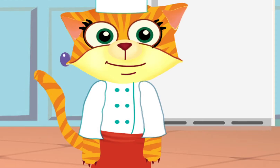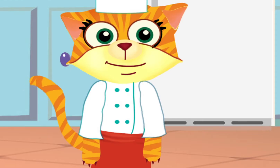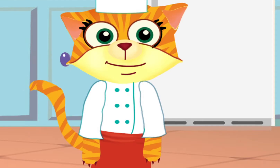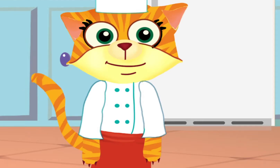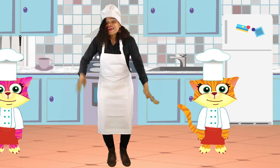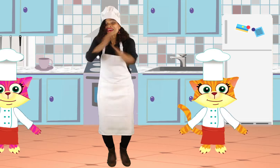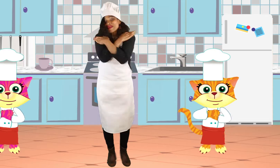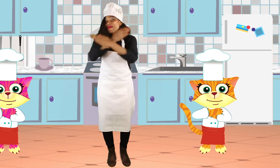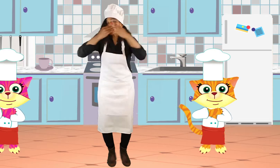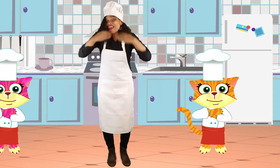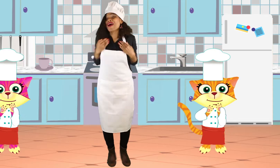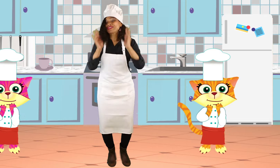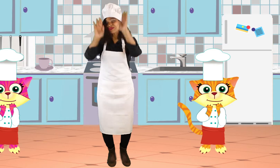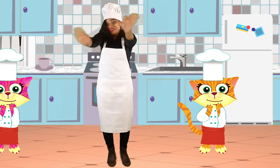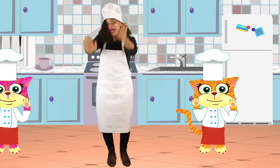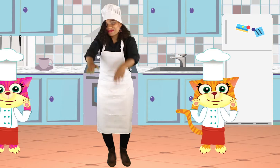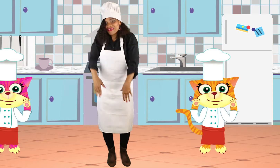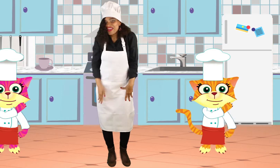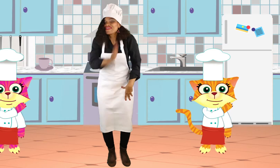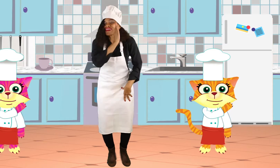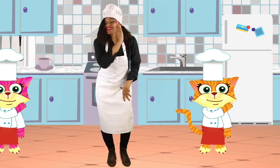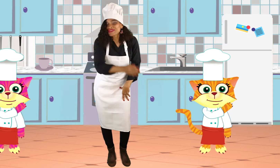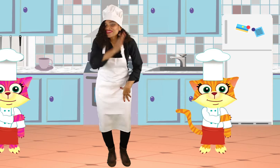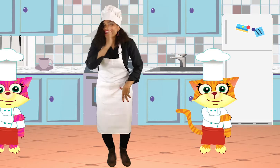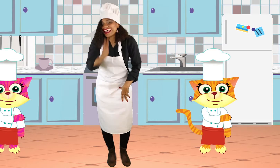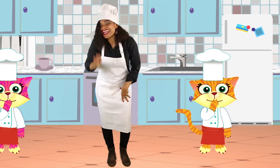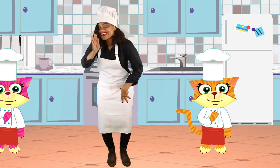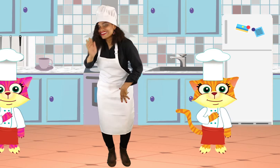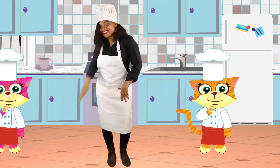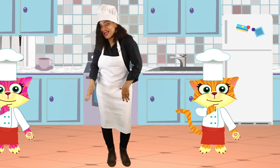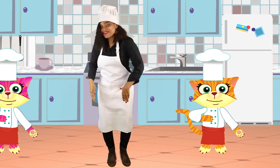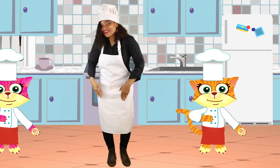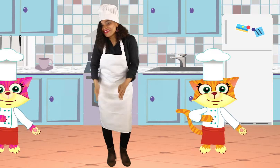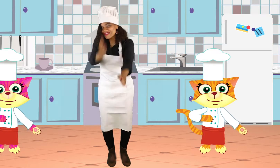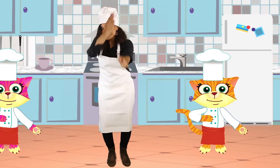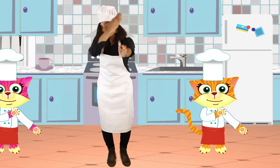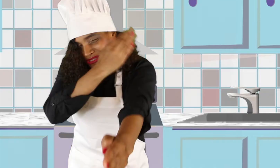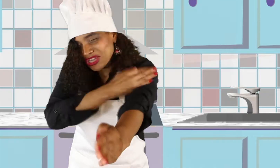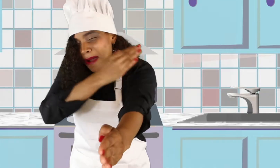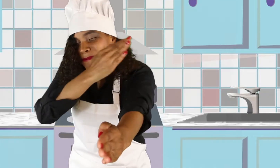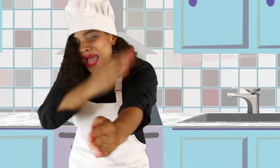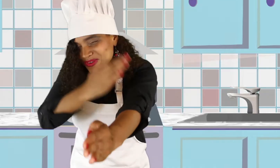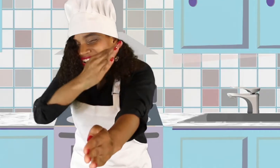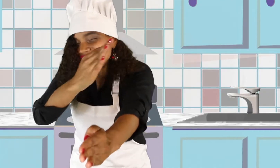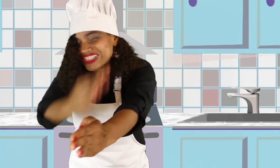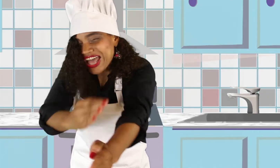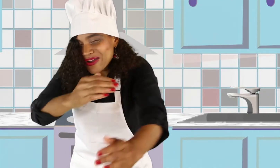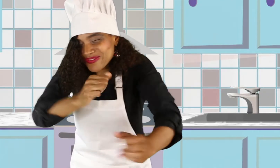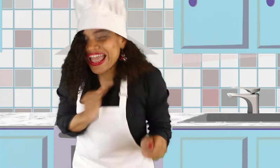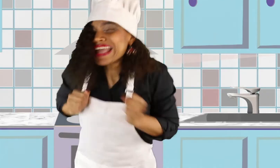Come on y'all, don't stop. We're going to do the letter chop. We're going to chop out each sound,